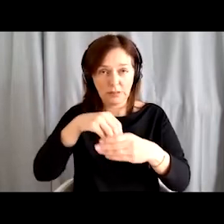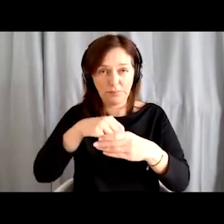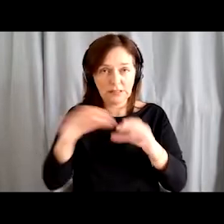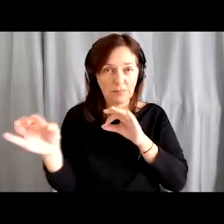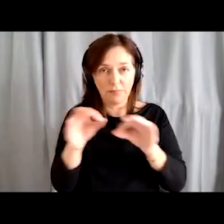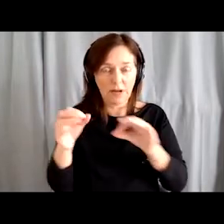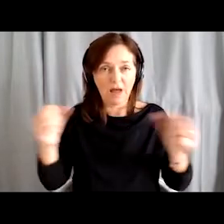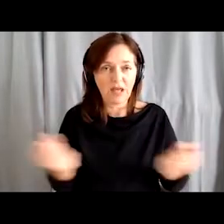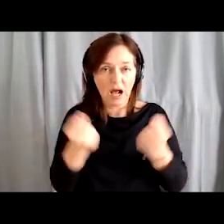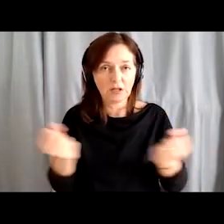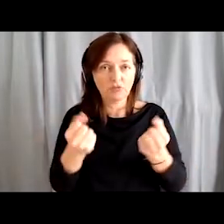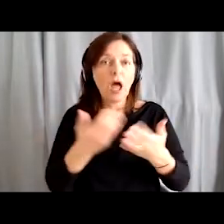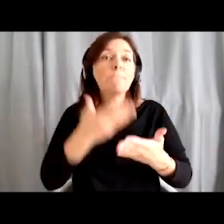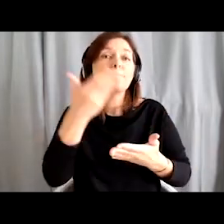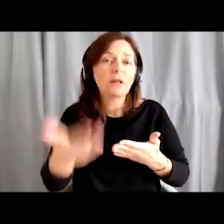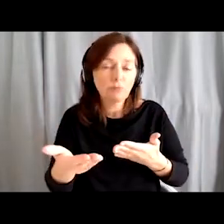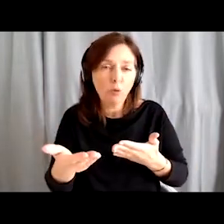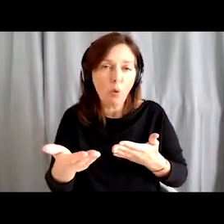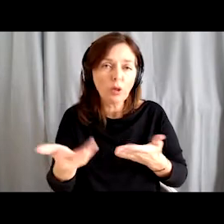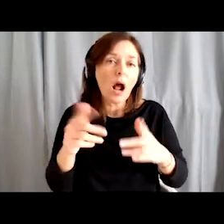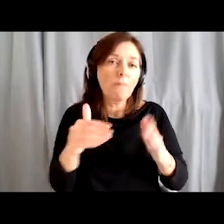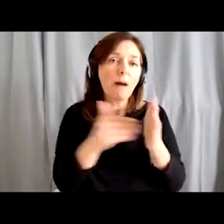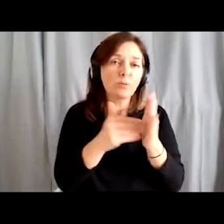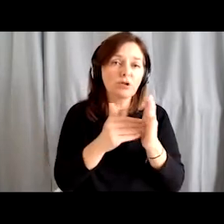we considered the proposals or needs of users and